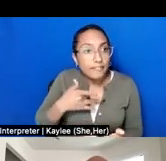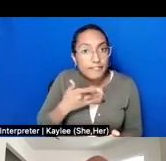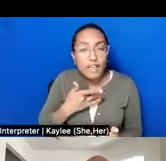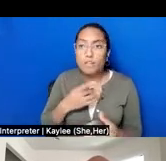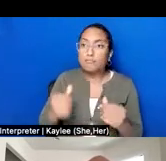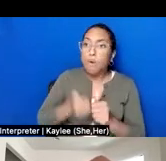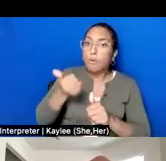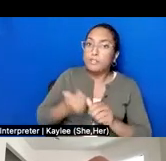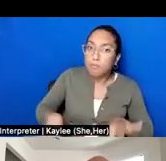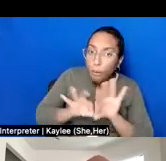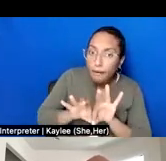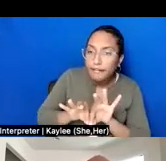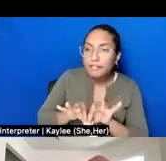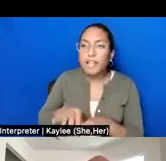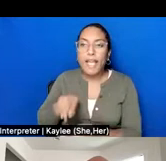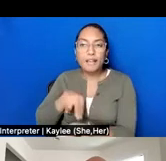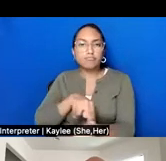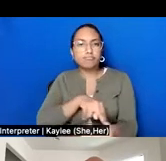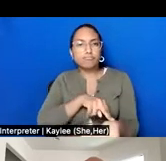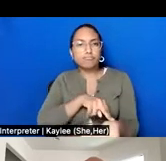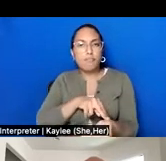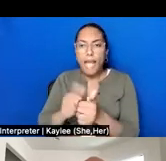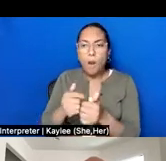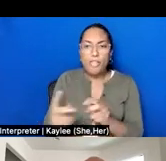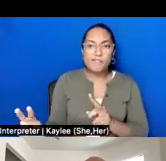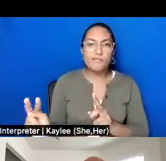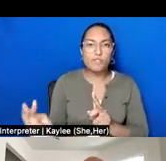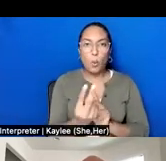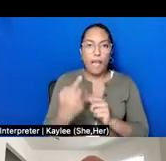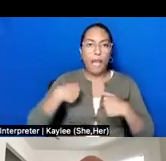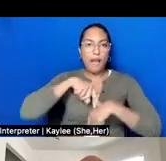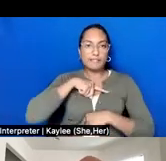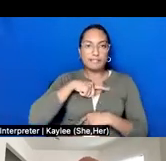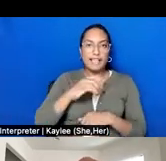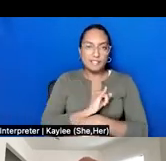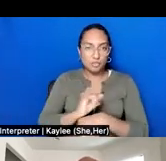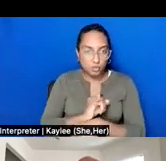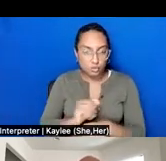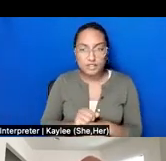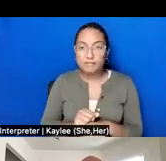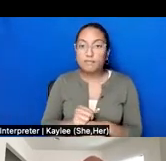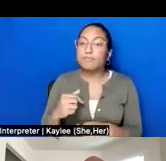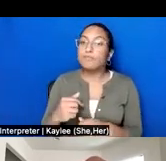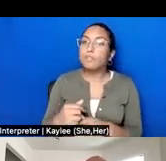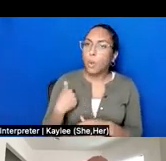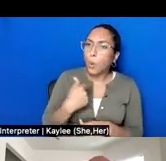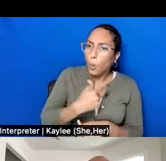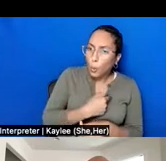institution. This in turn helped us to understand narrative practice as more than just storytelling.